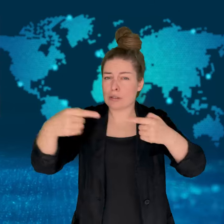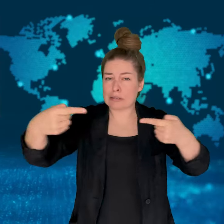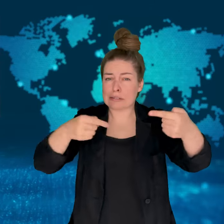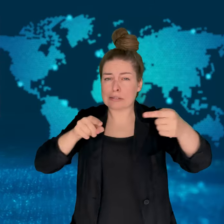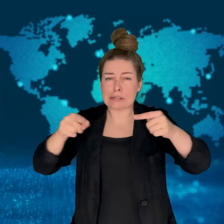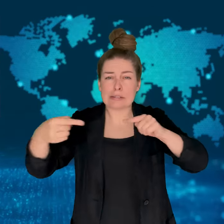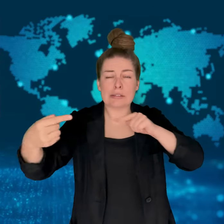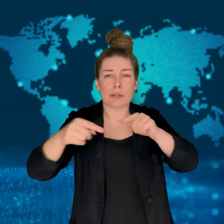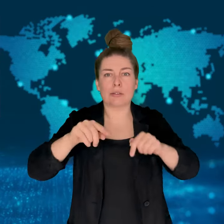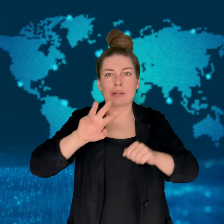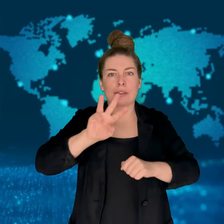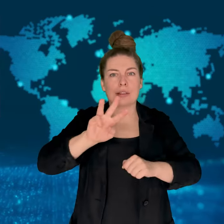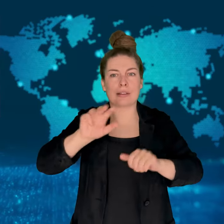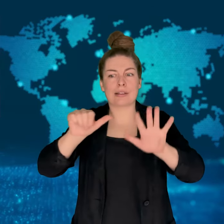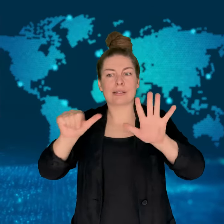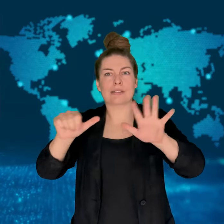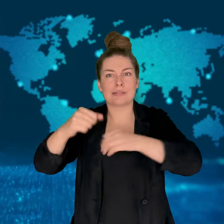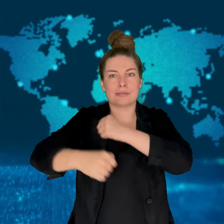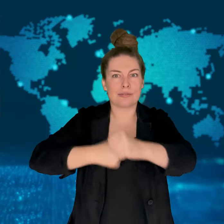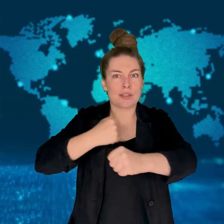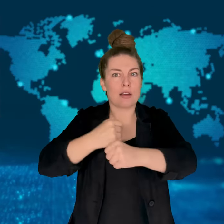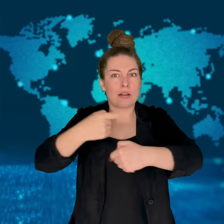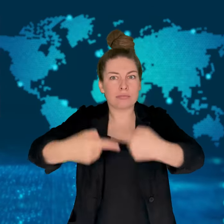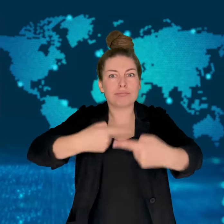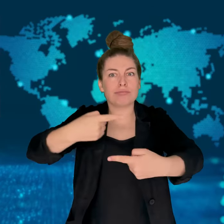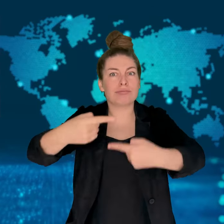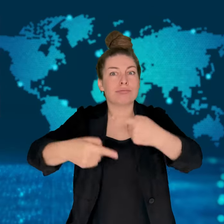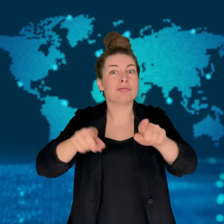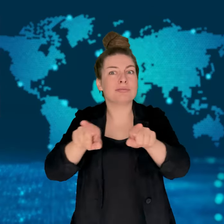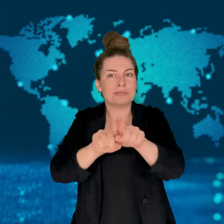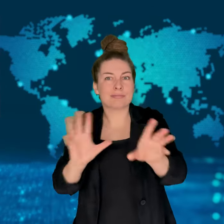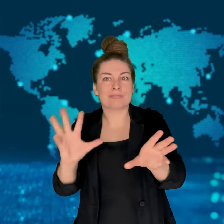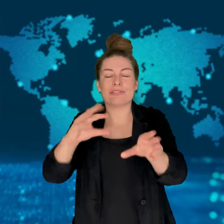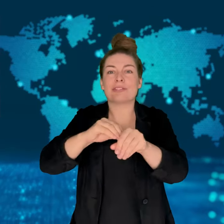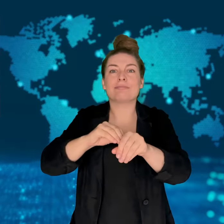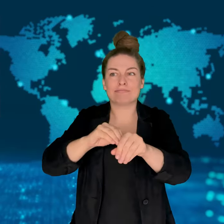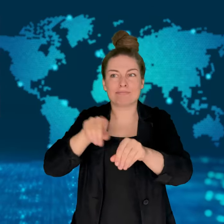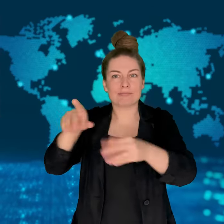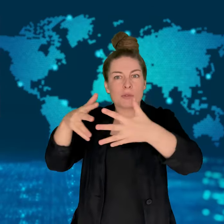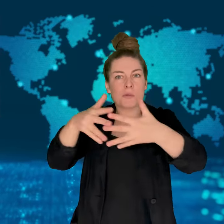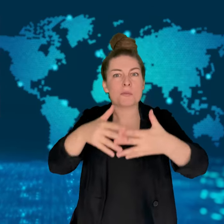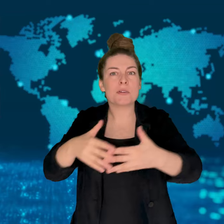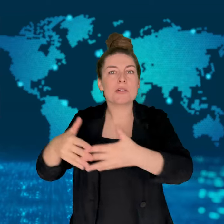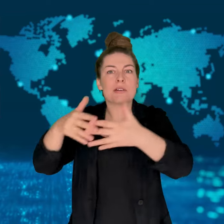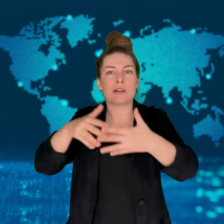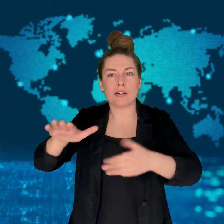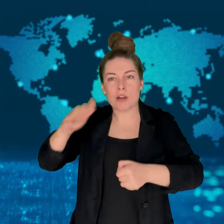the US-backed government's efforts to crack down on leftist rebels in the country.